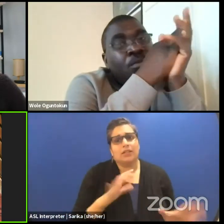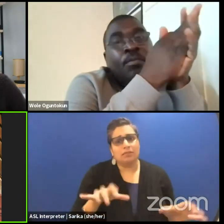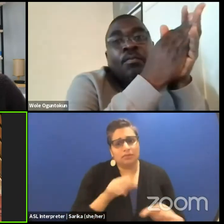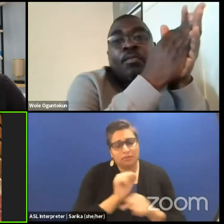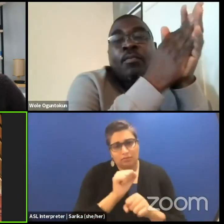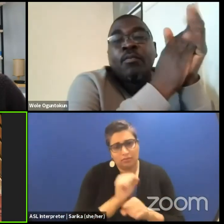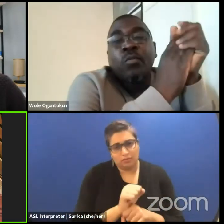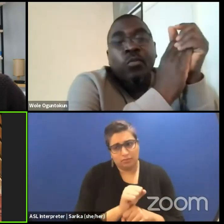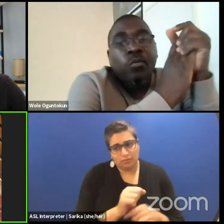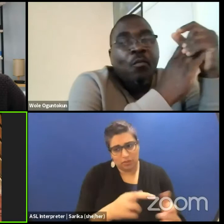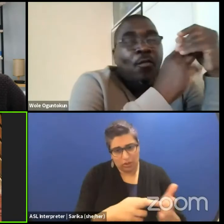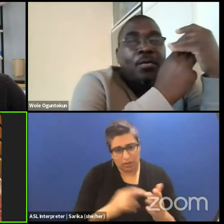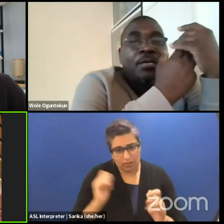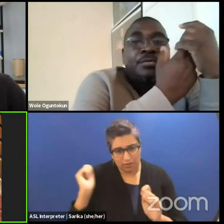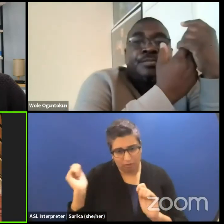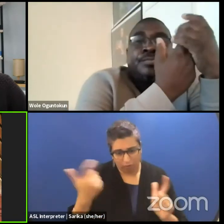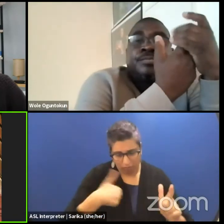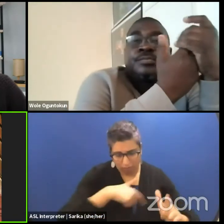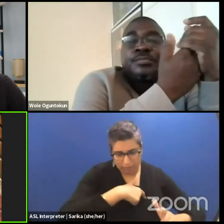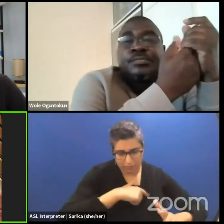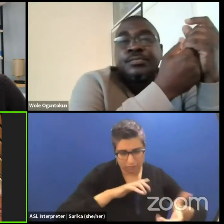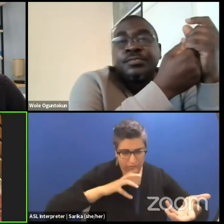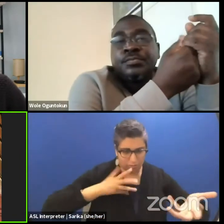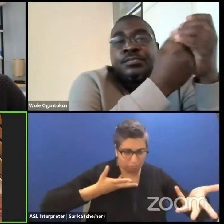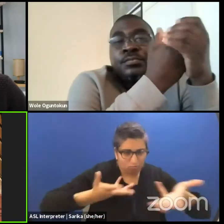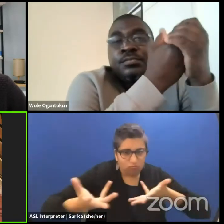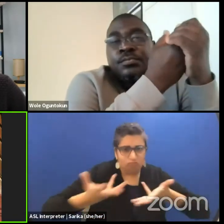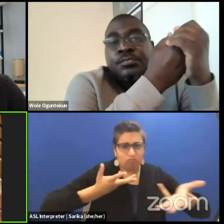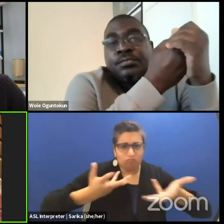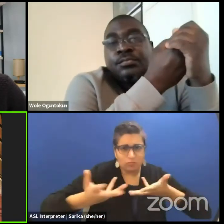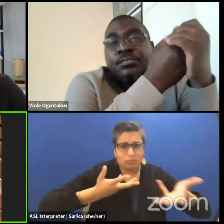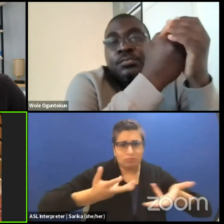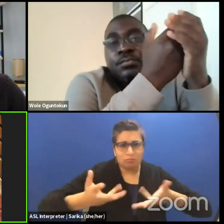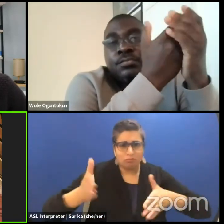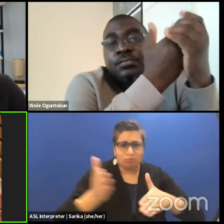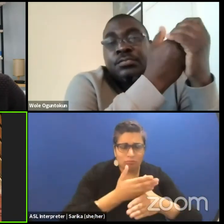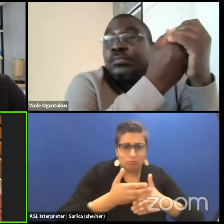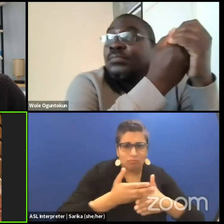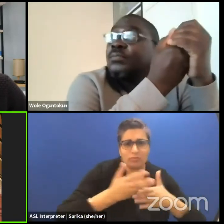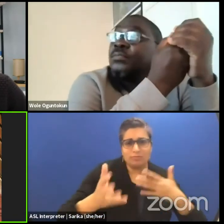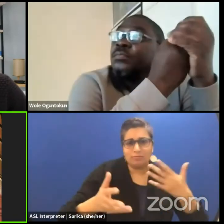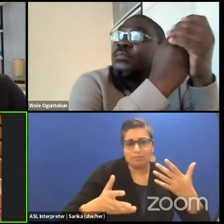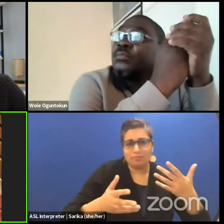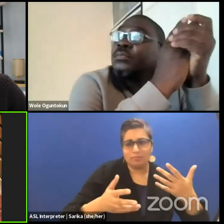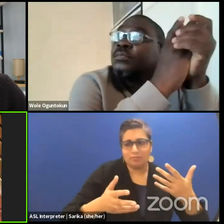that requires us all to collaborate and have a shared authorship in a way,